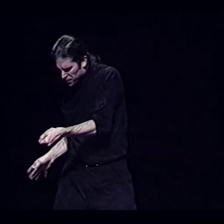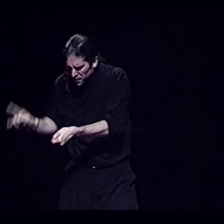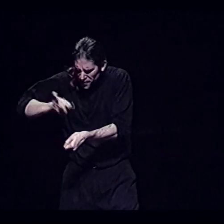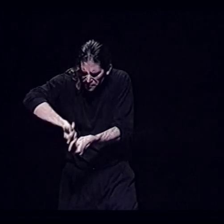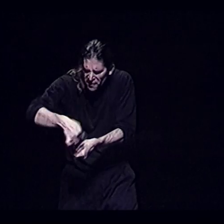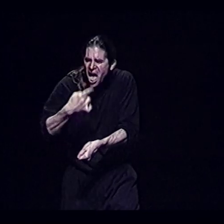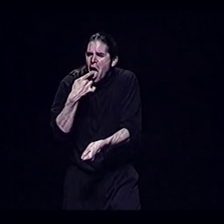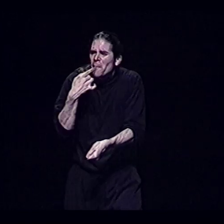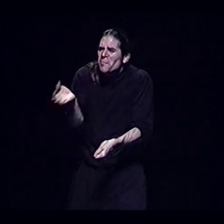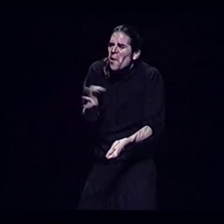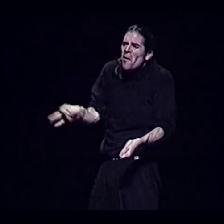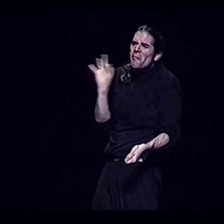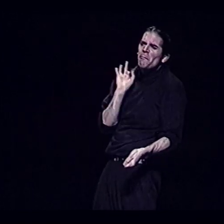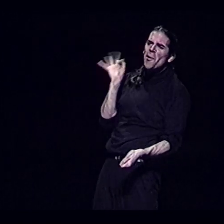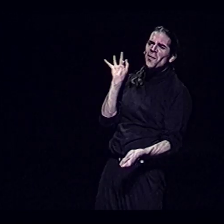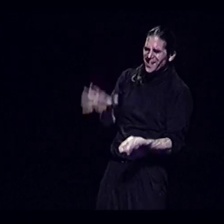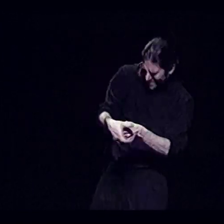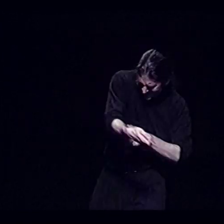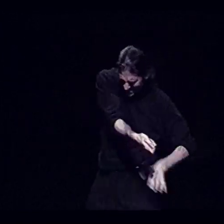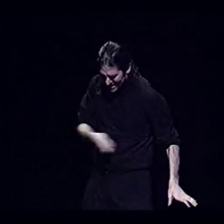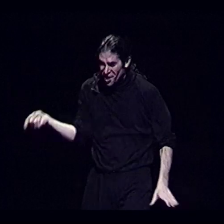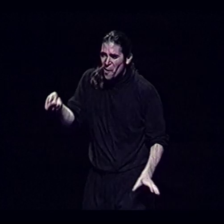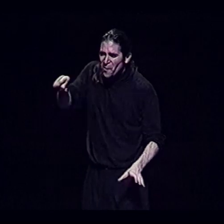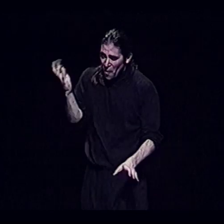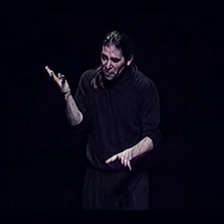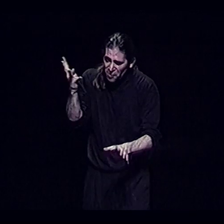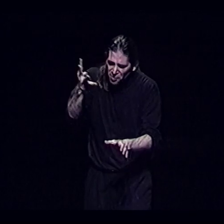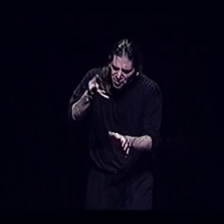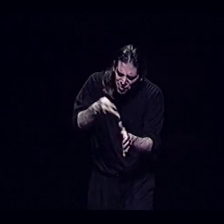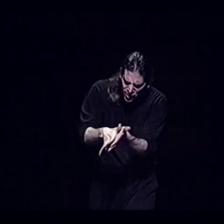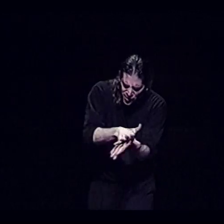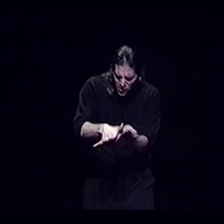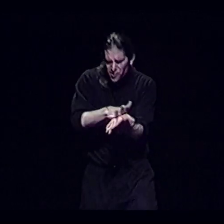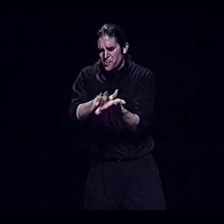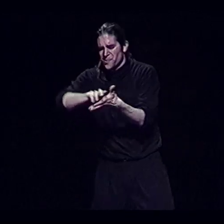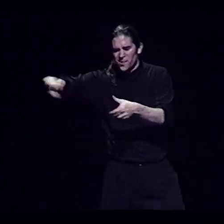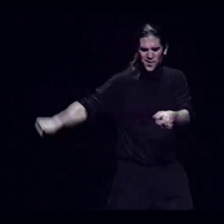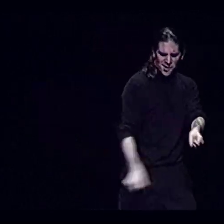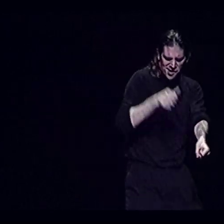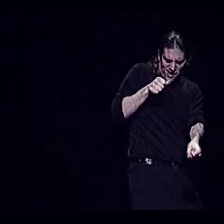And it tastes delicious It's loaded into the Magnum